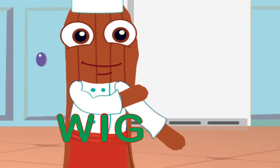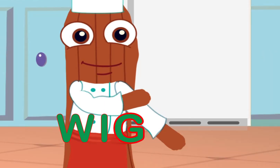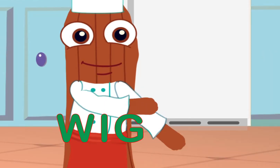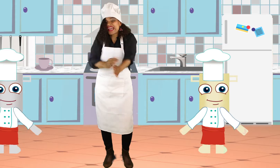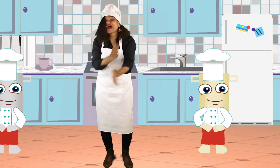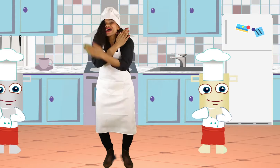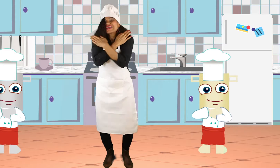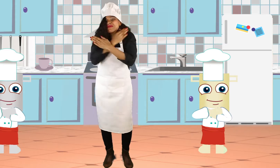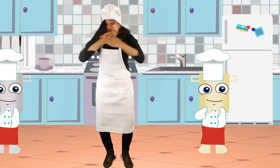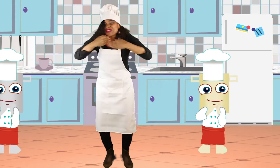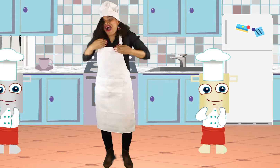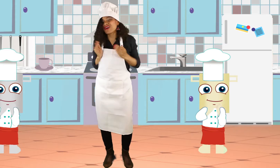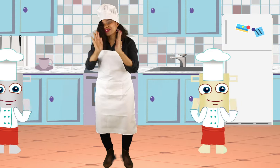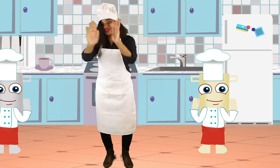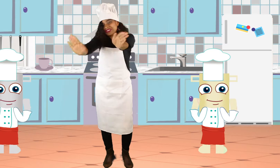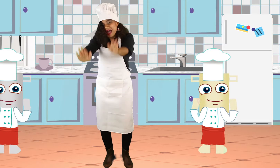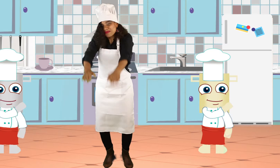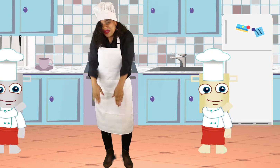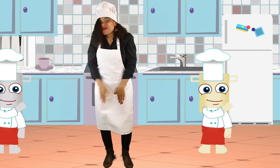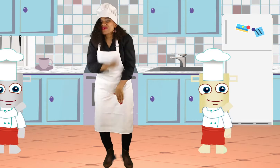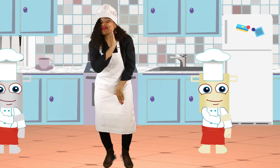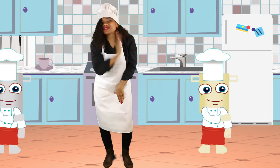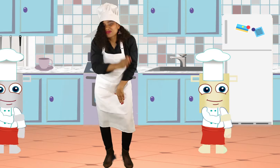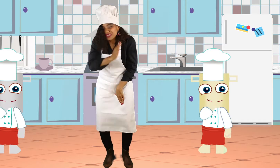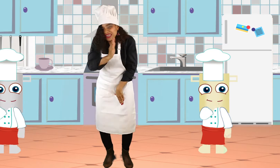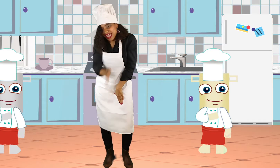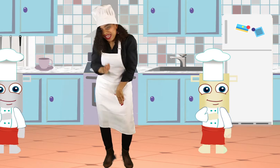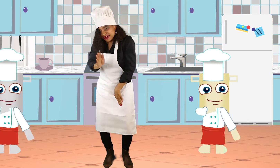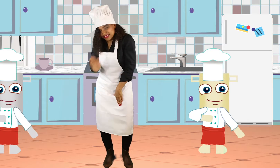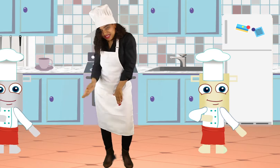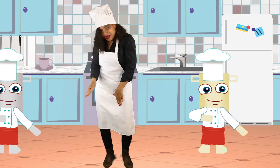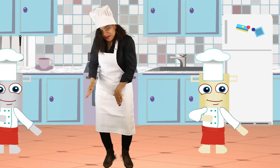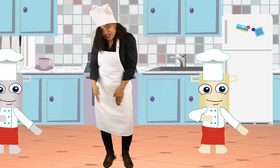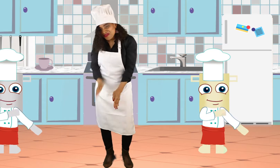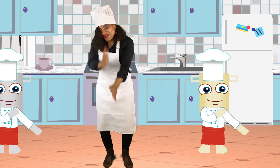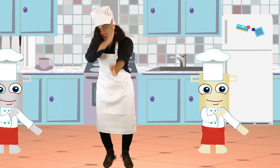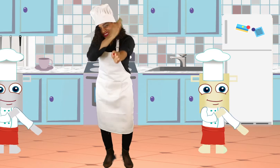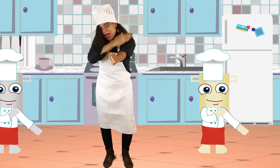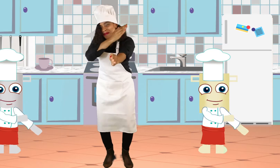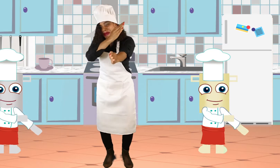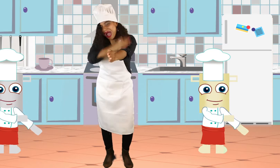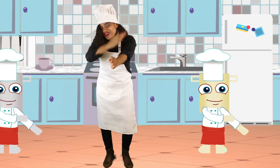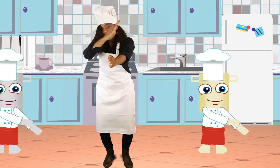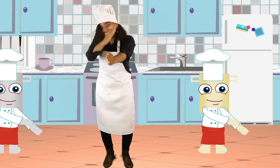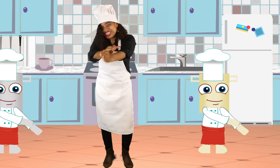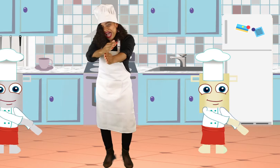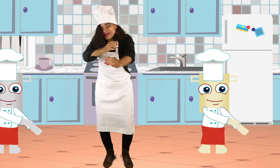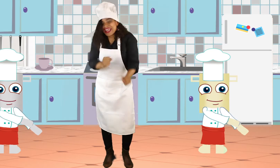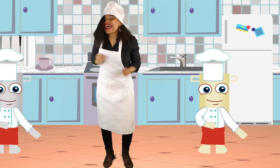Come on y'all, don't stop. We're going to do the letter chop. We're going to chop out each sound,